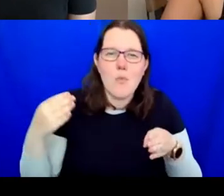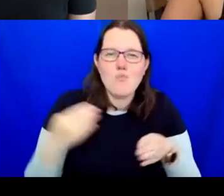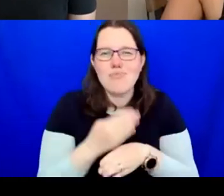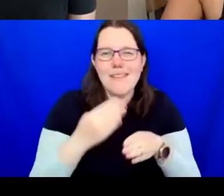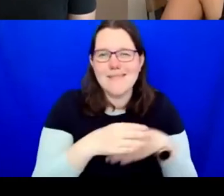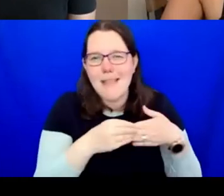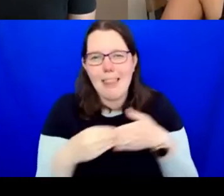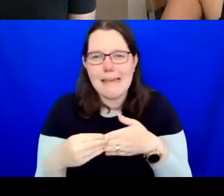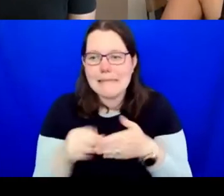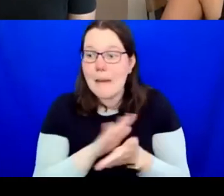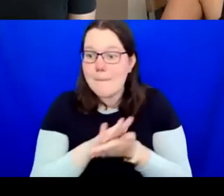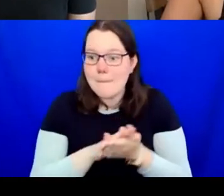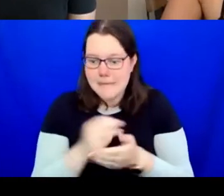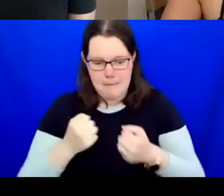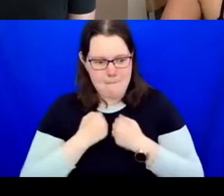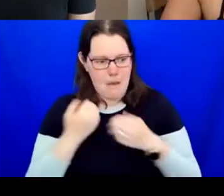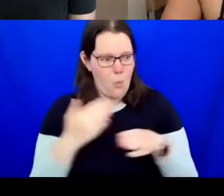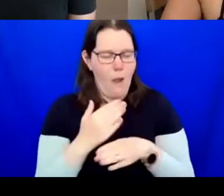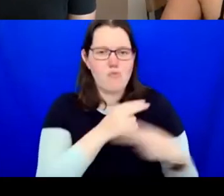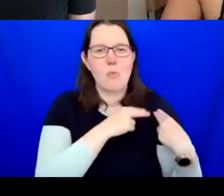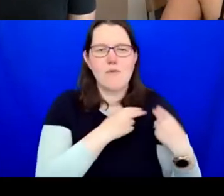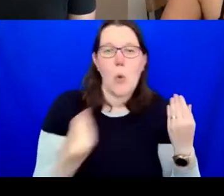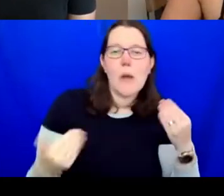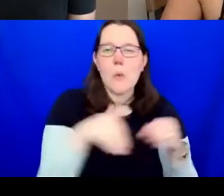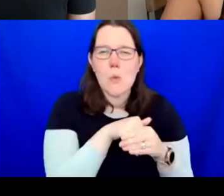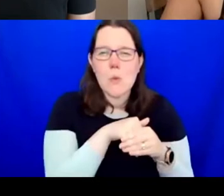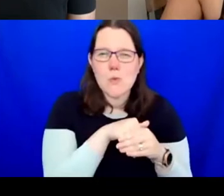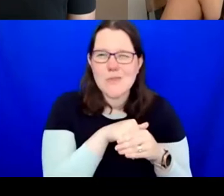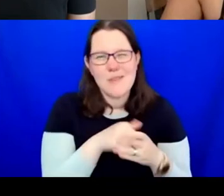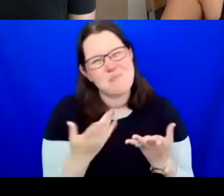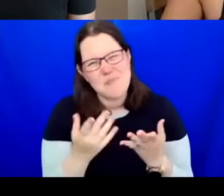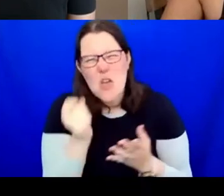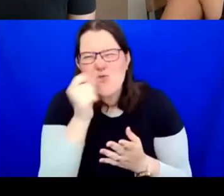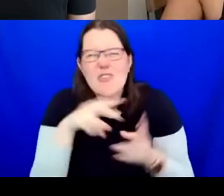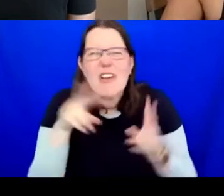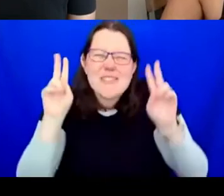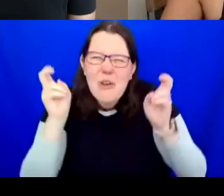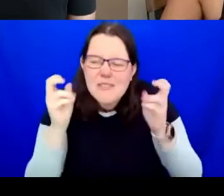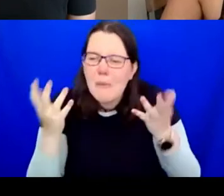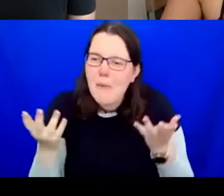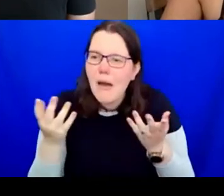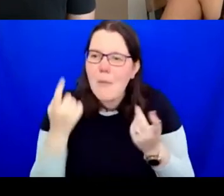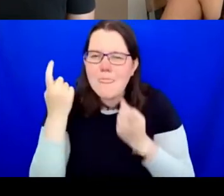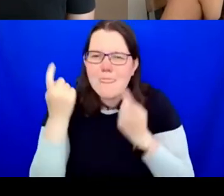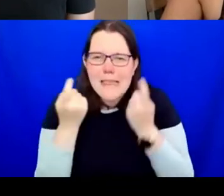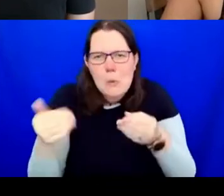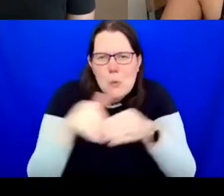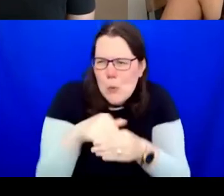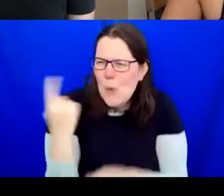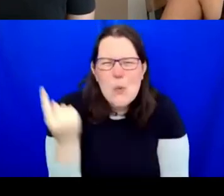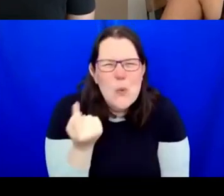lead the thinking on this. It's an odd title and an odd way of thinking in how and what we include.